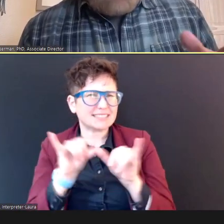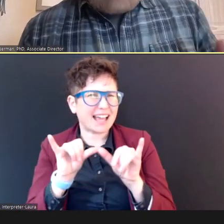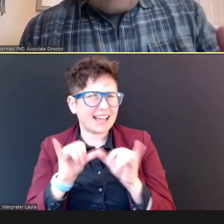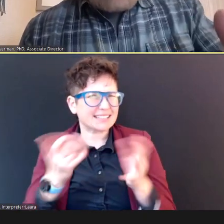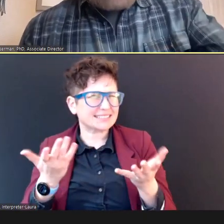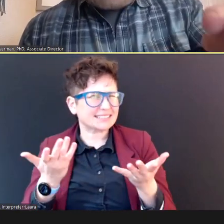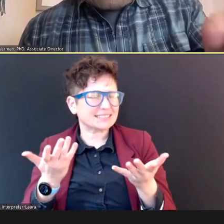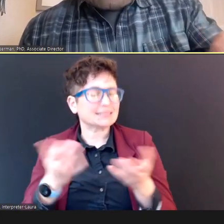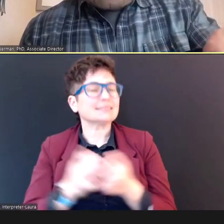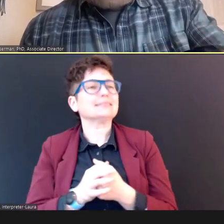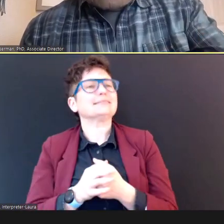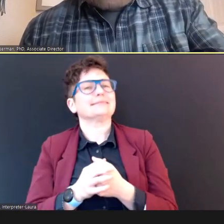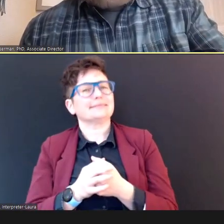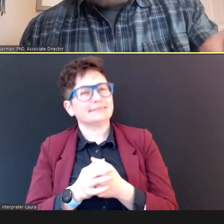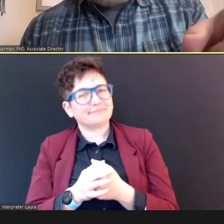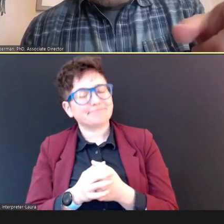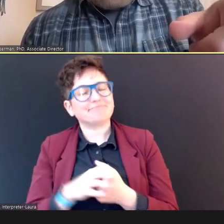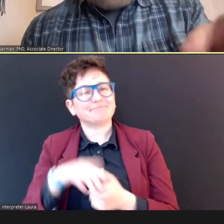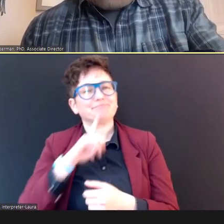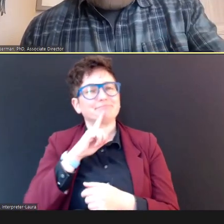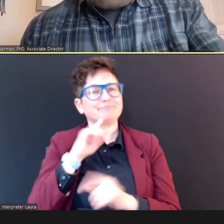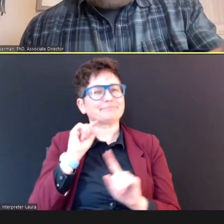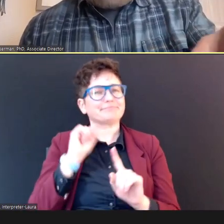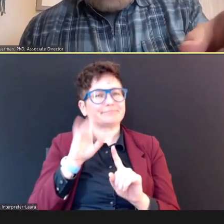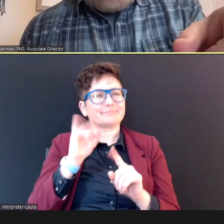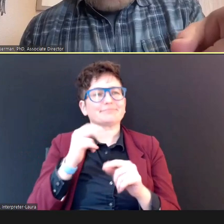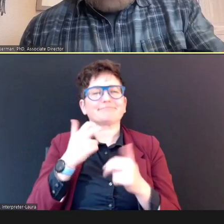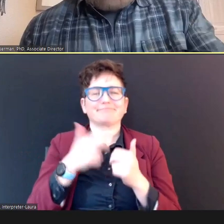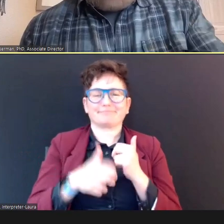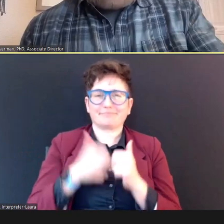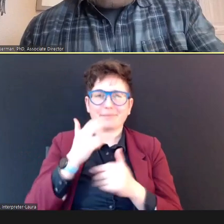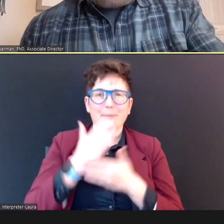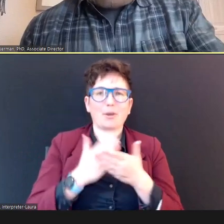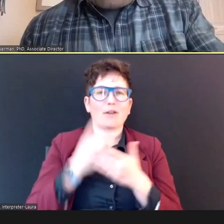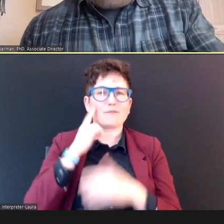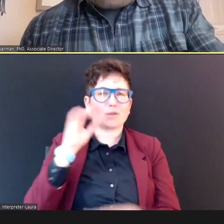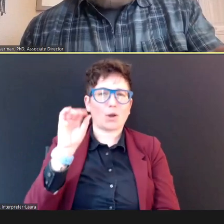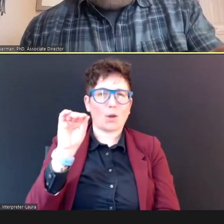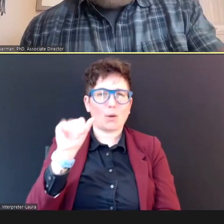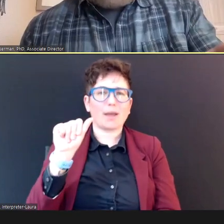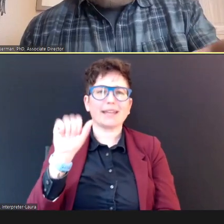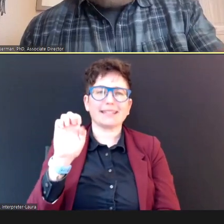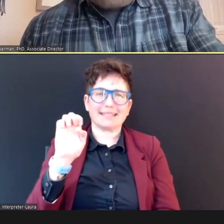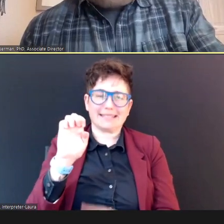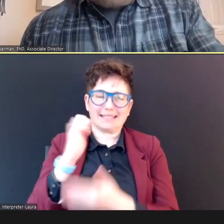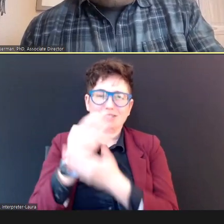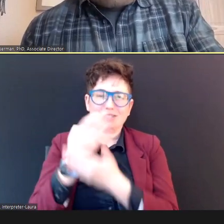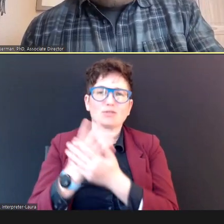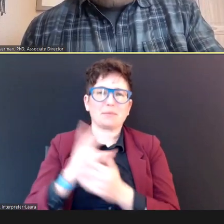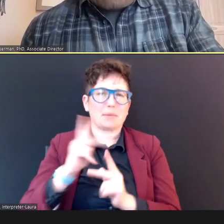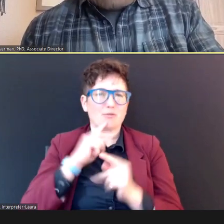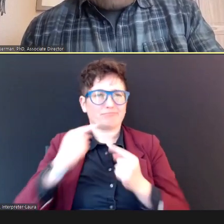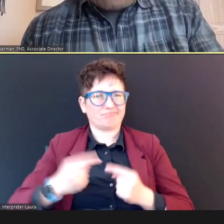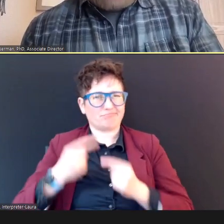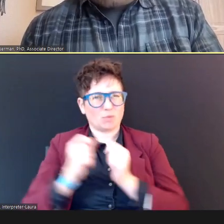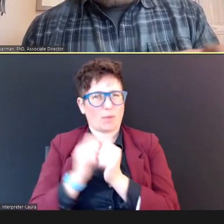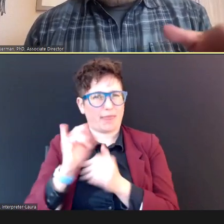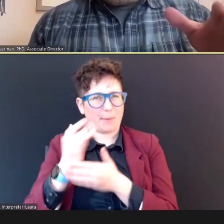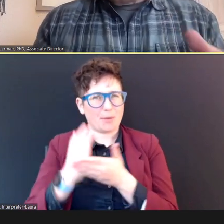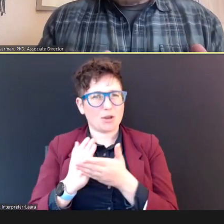" This is the difficult point, in OAE screening that people are struggling with, and that -- I think sometimes, we can